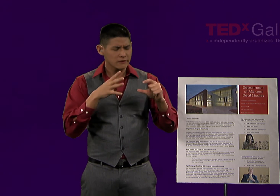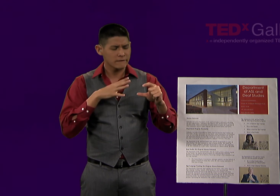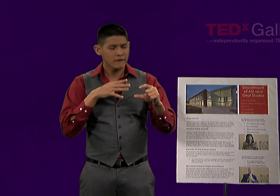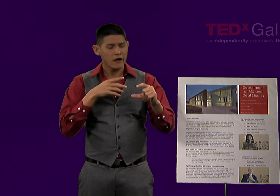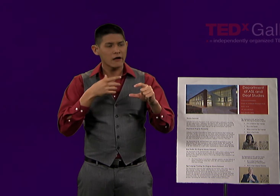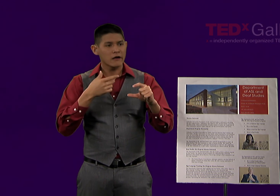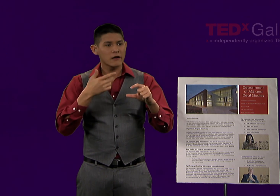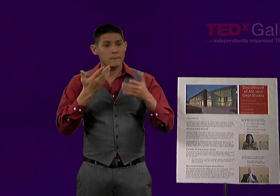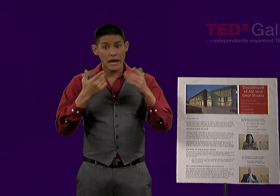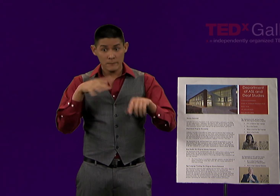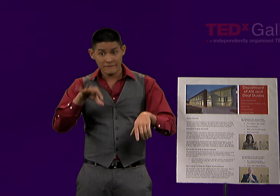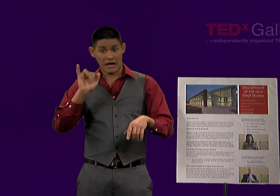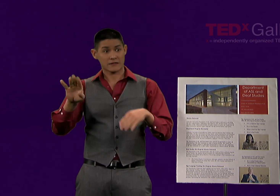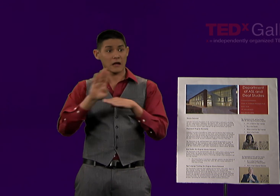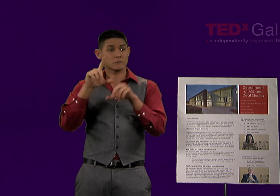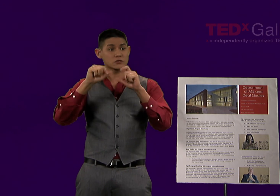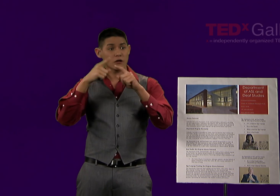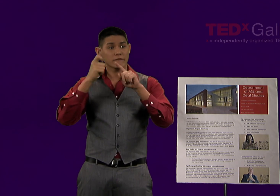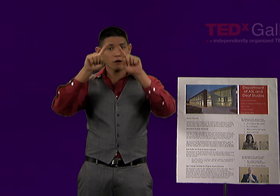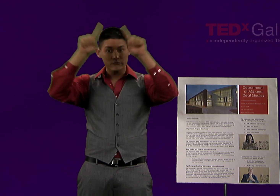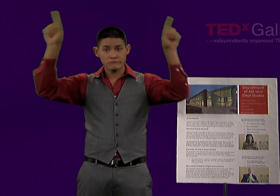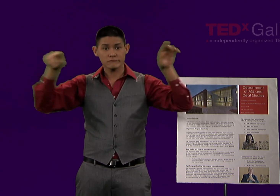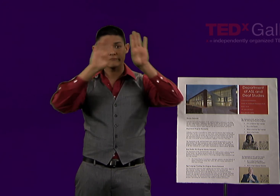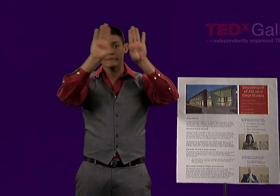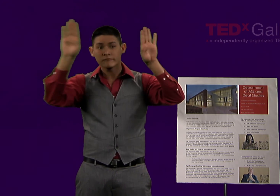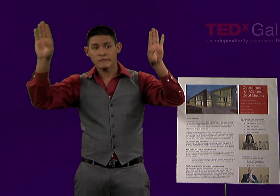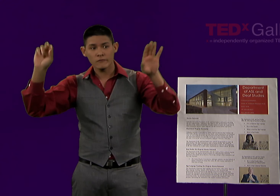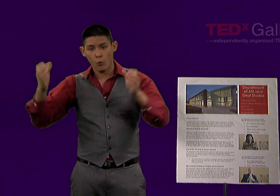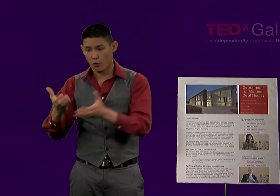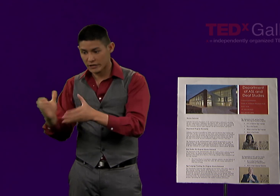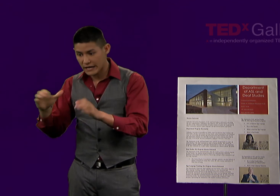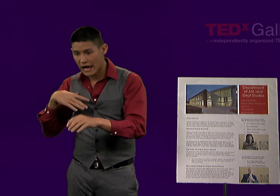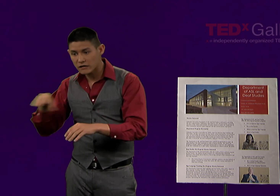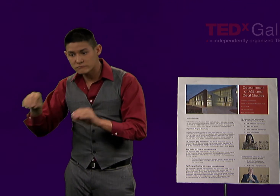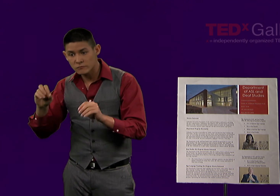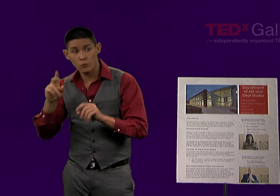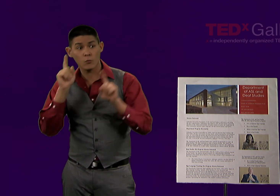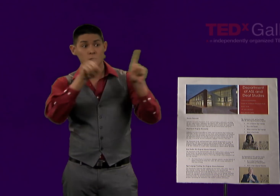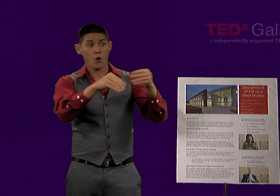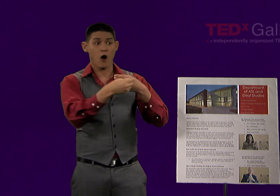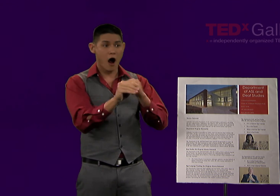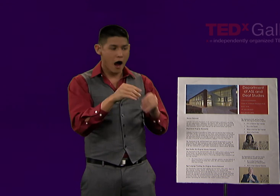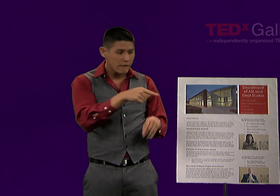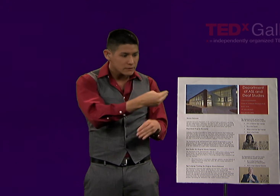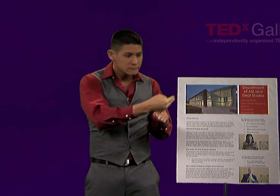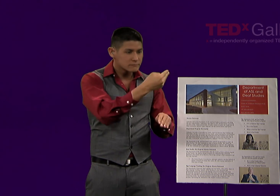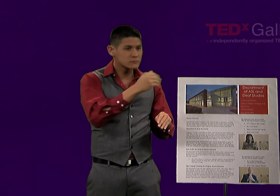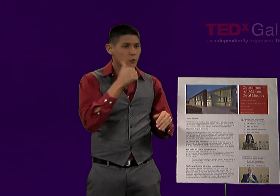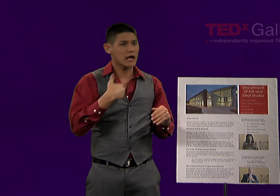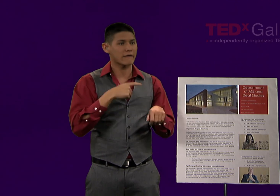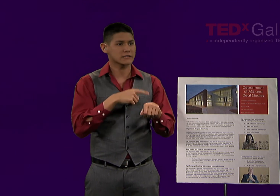But if that business card or advertisement has that QR code, you may not have time to explain